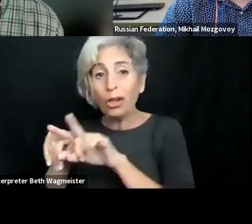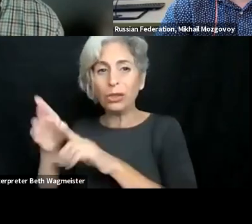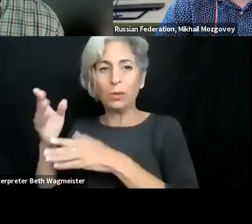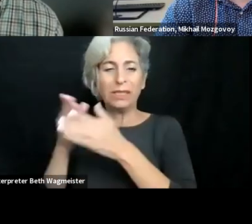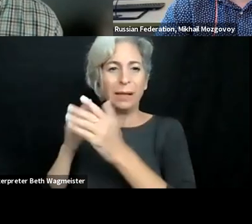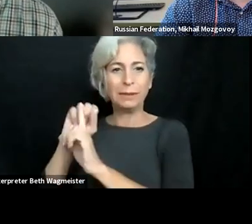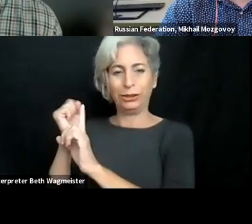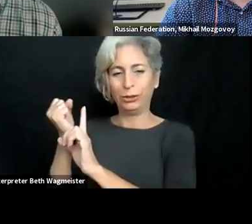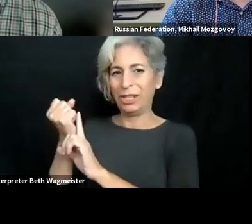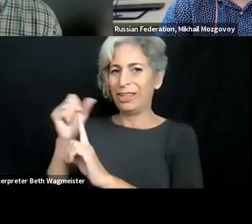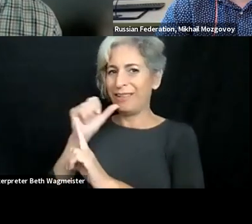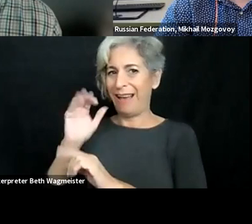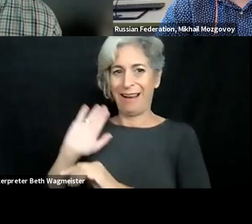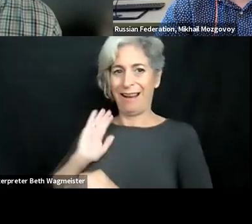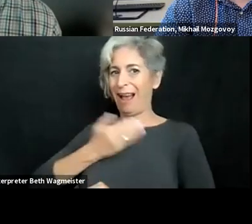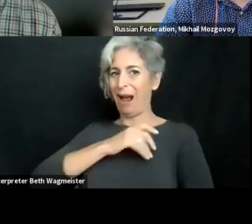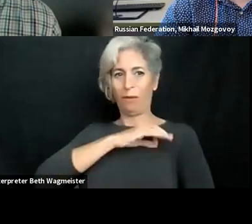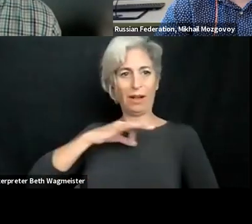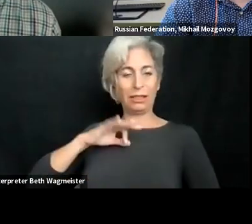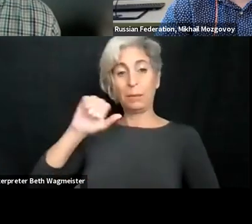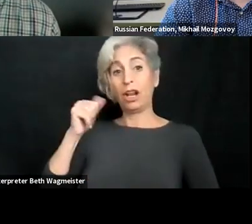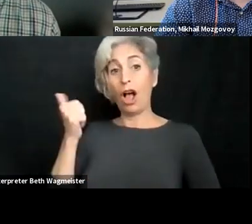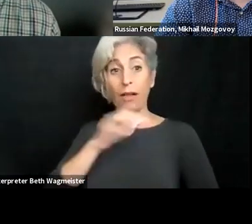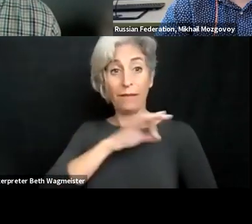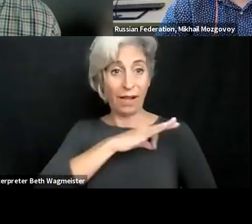also a problem that not only in terms of